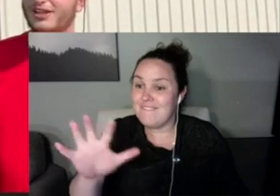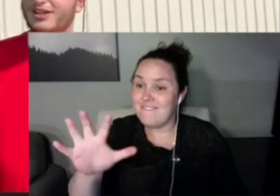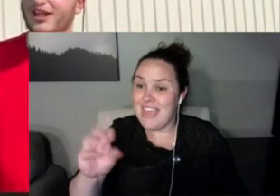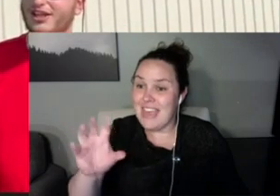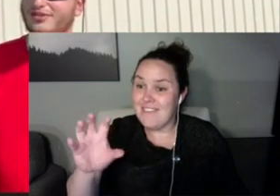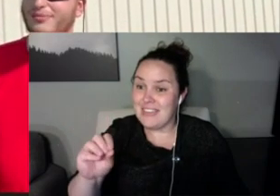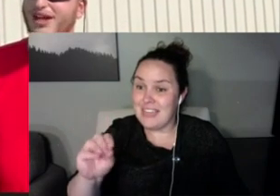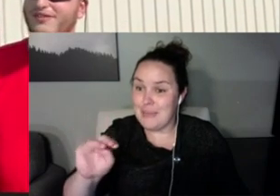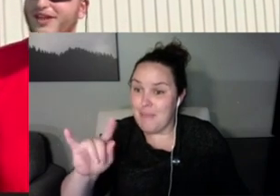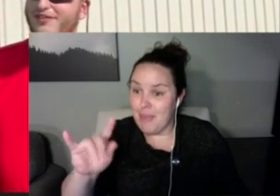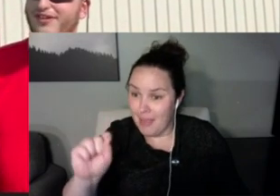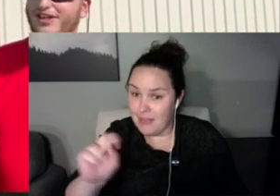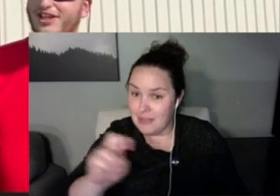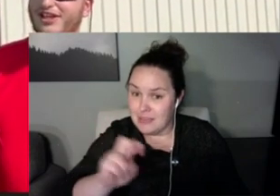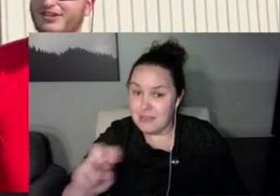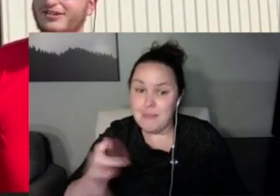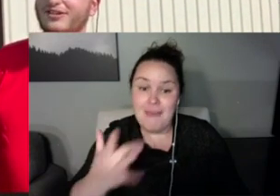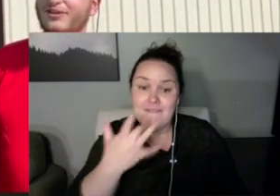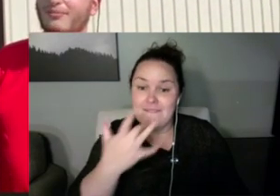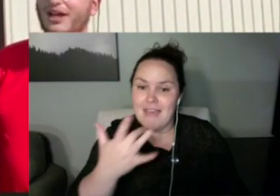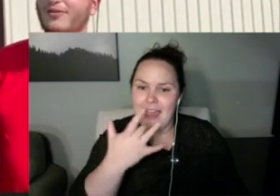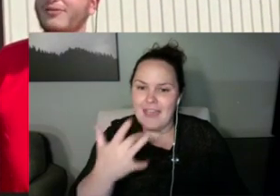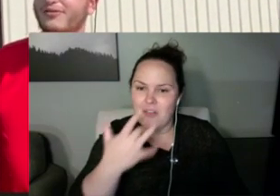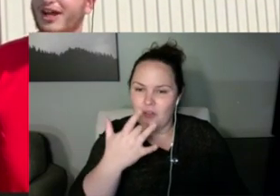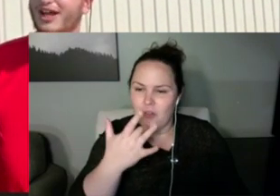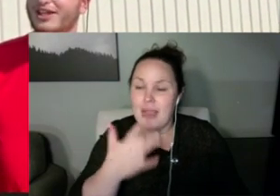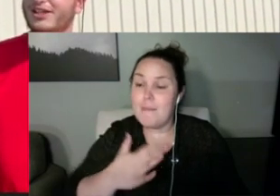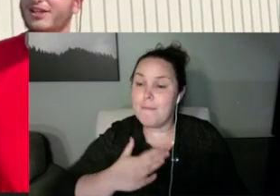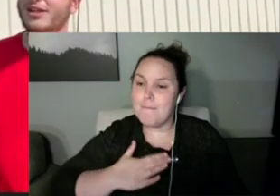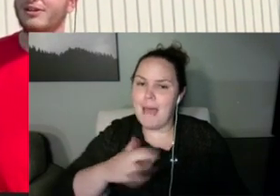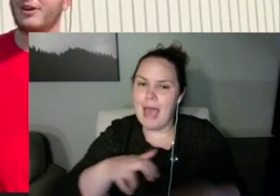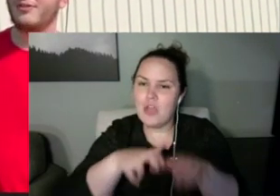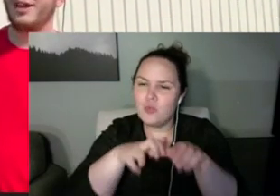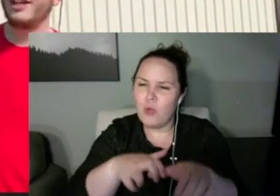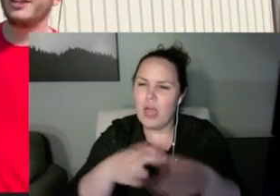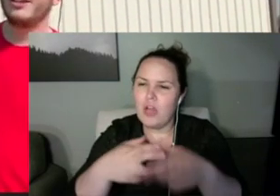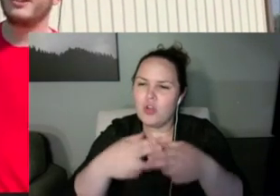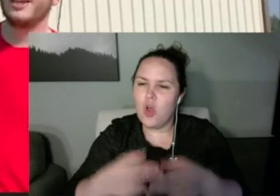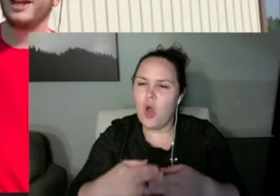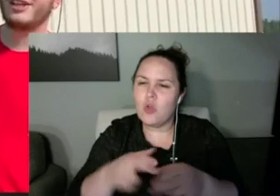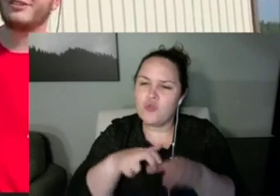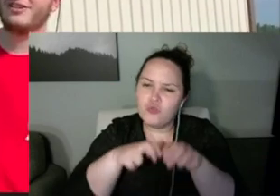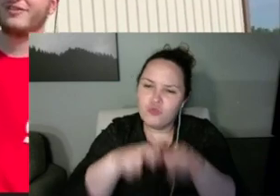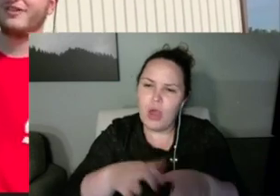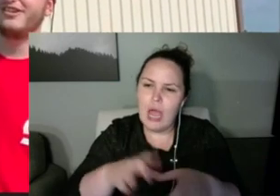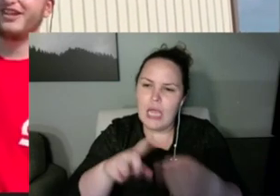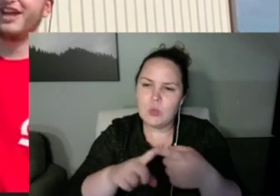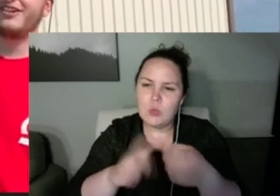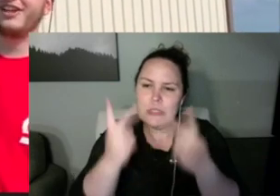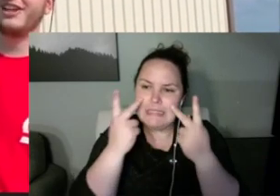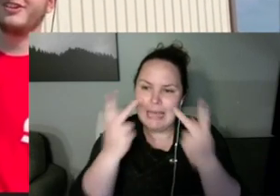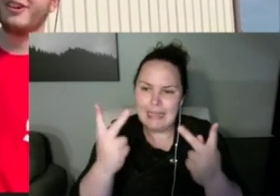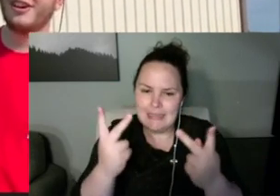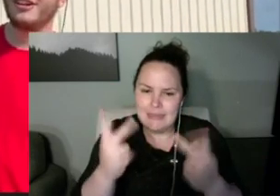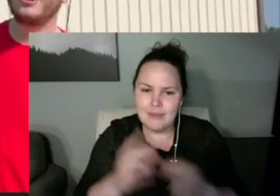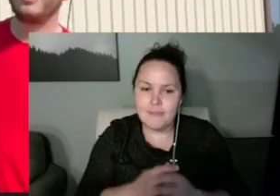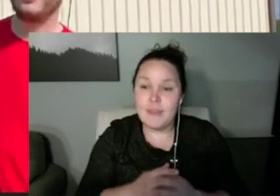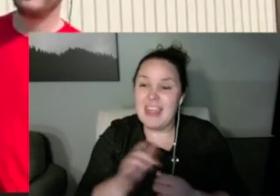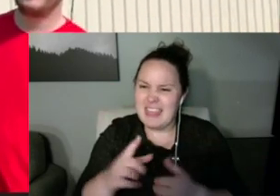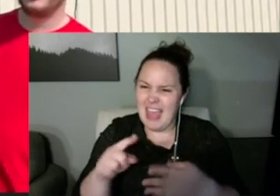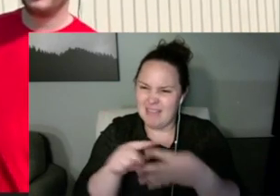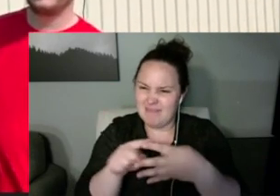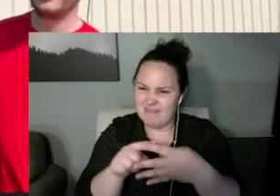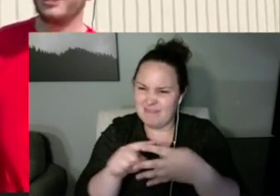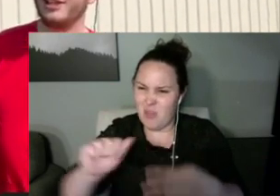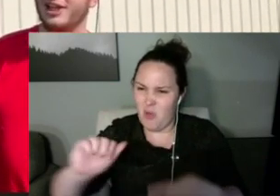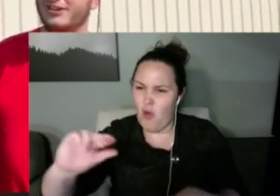that is my favorite is my own ride. It's called Ride into Sight .